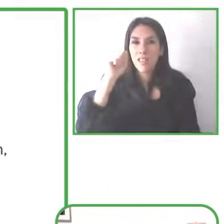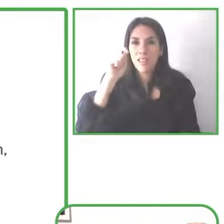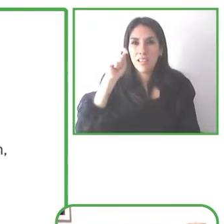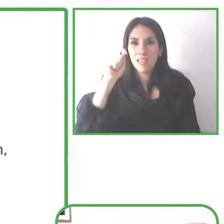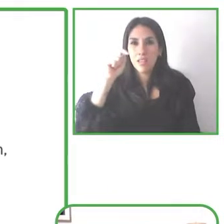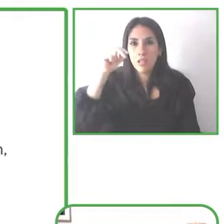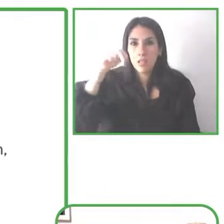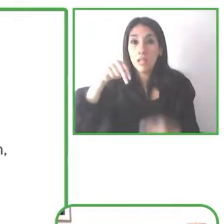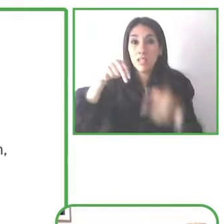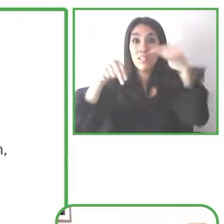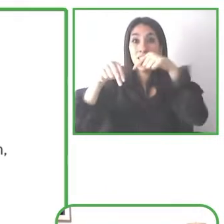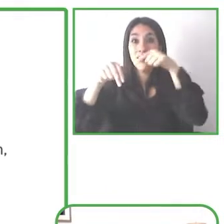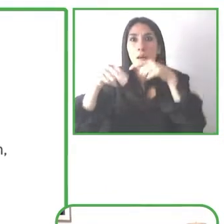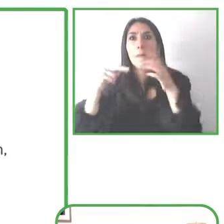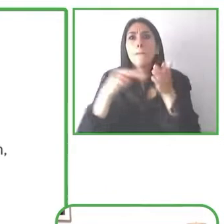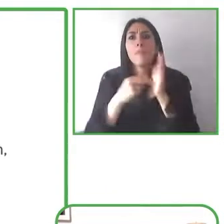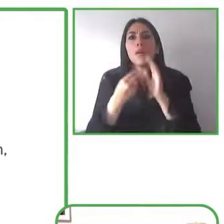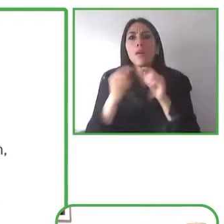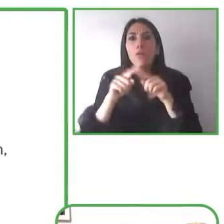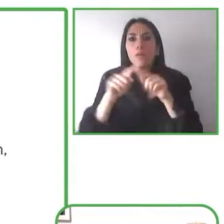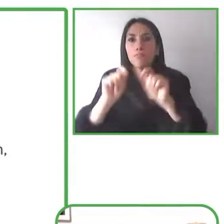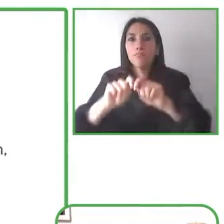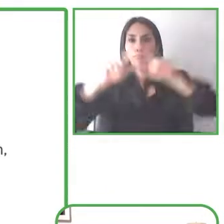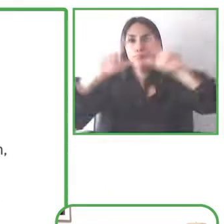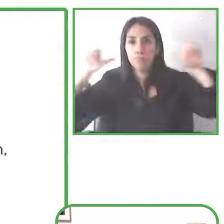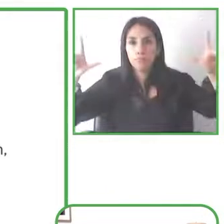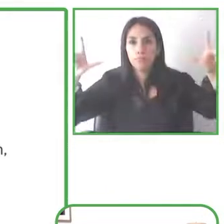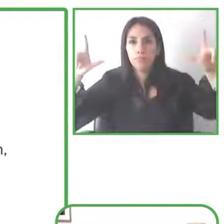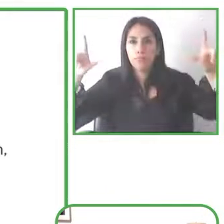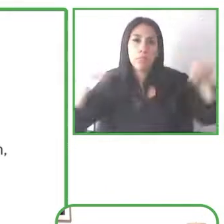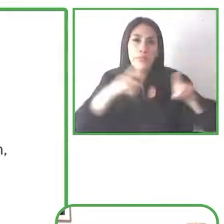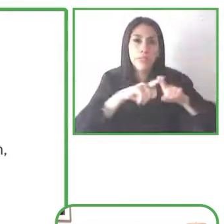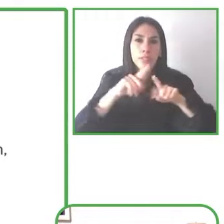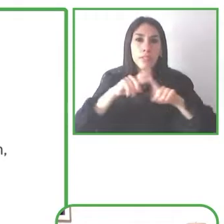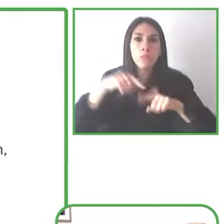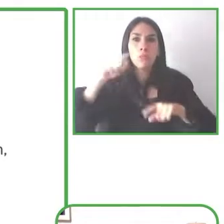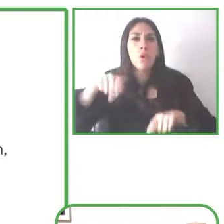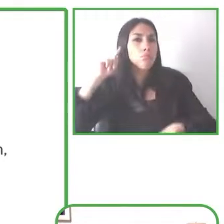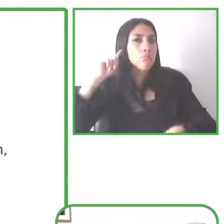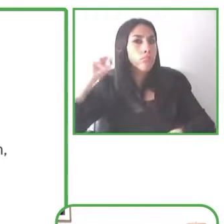this is available for education and enterprise customers and hope to expand.